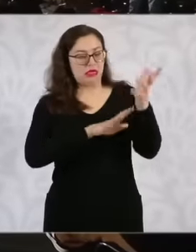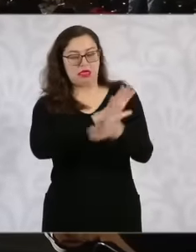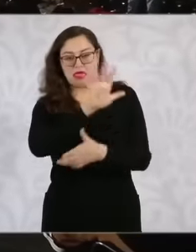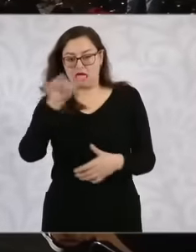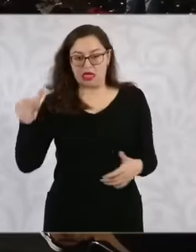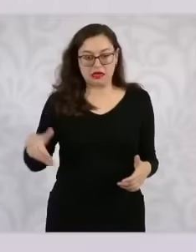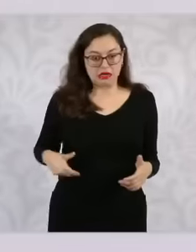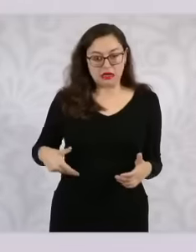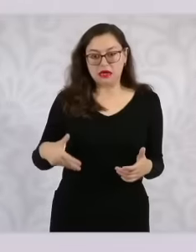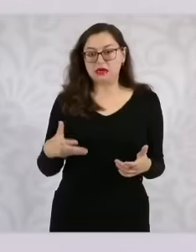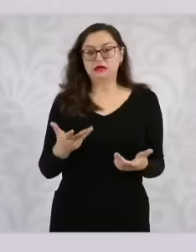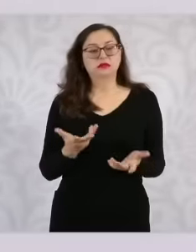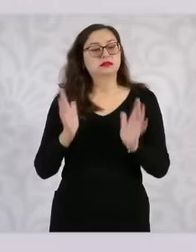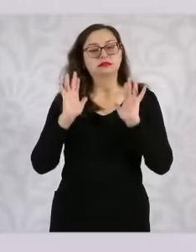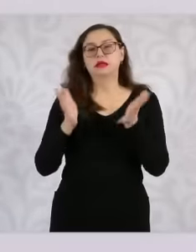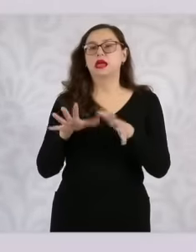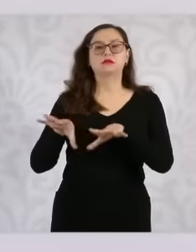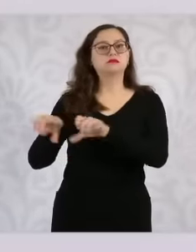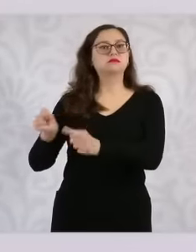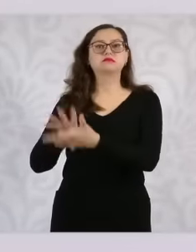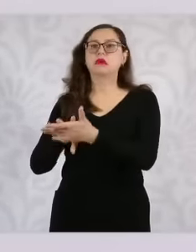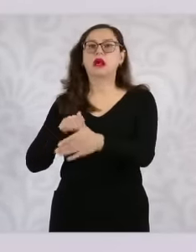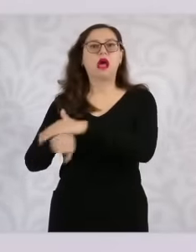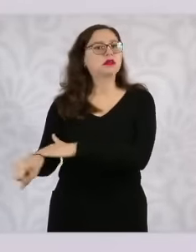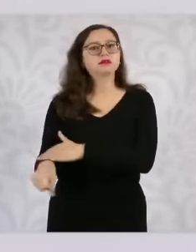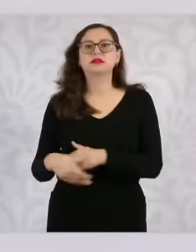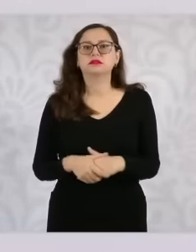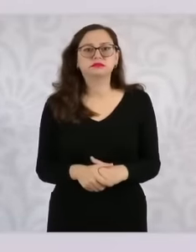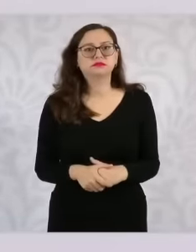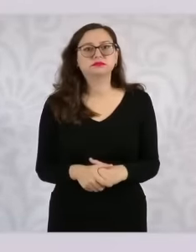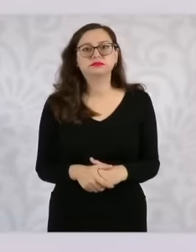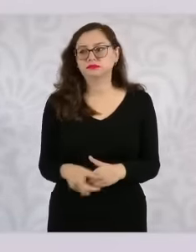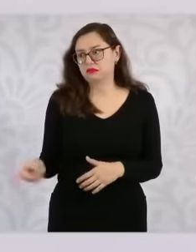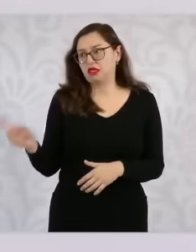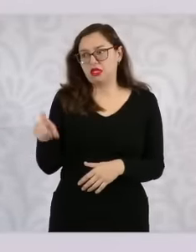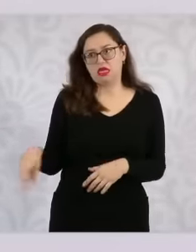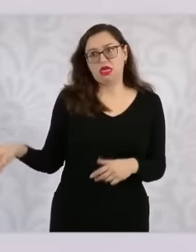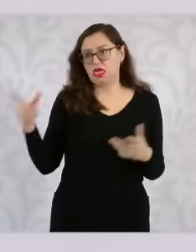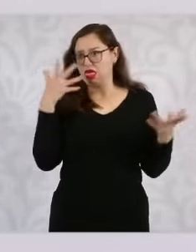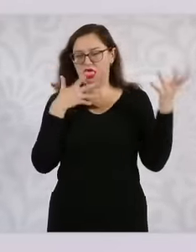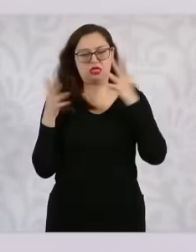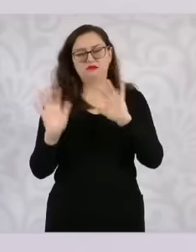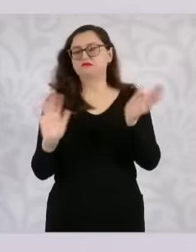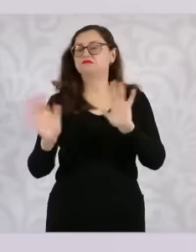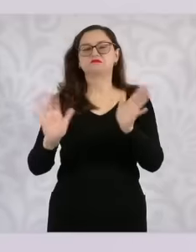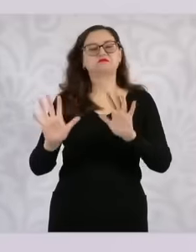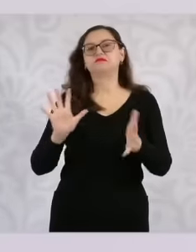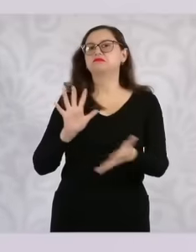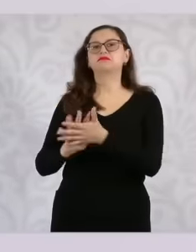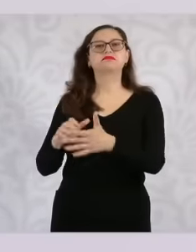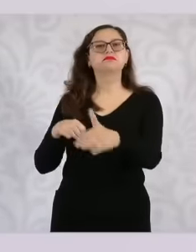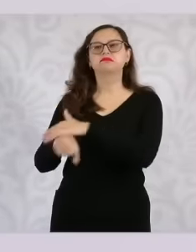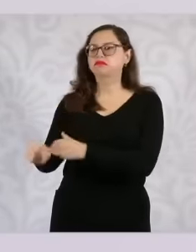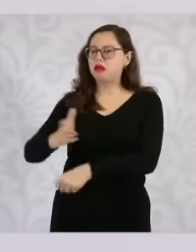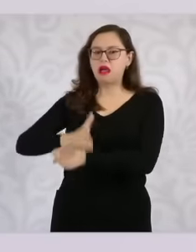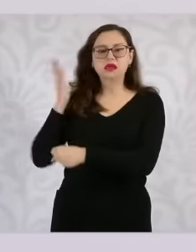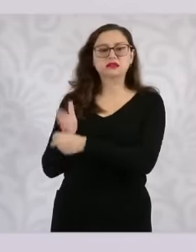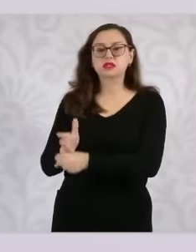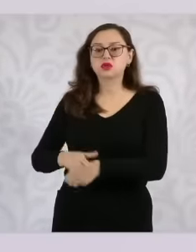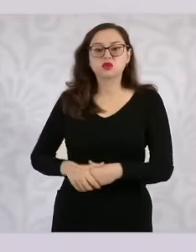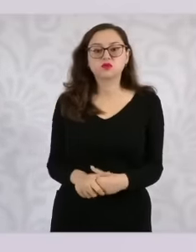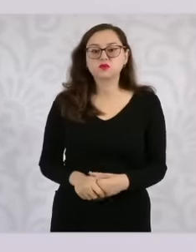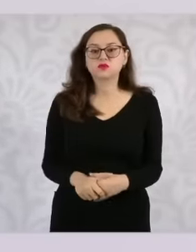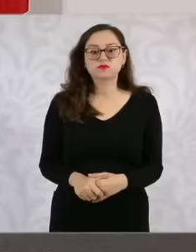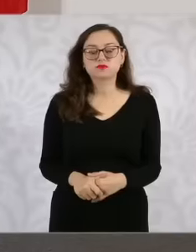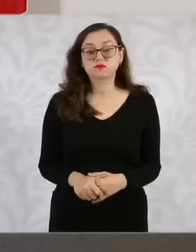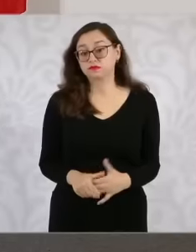So no, we are doing everything necessary to ensure that an event like this